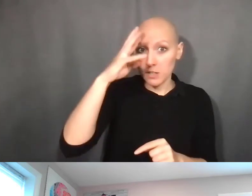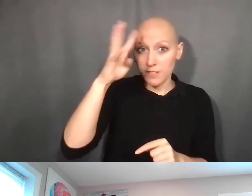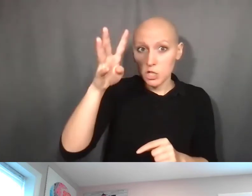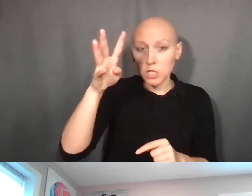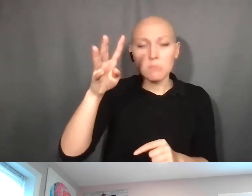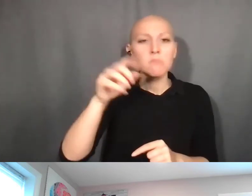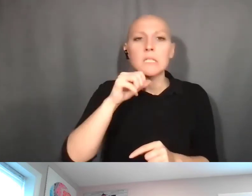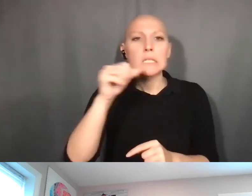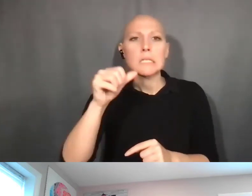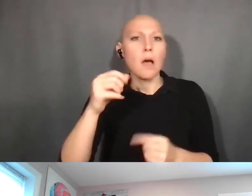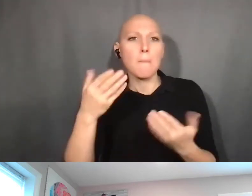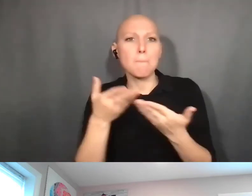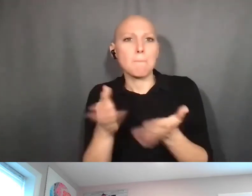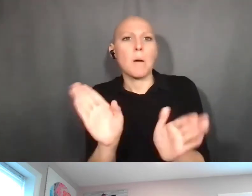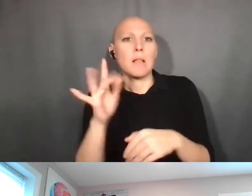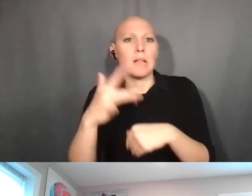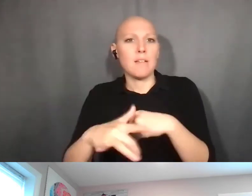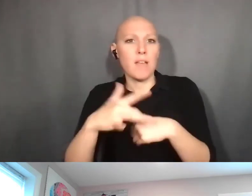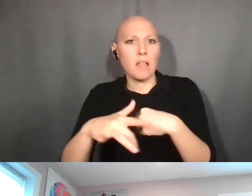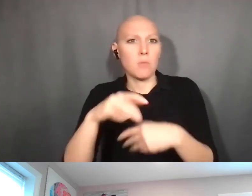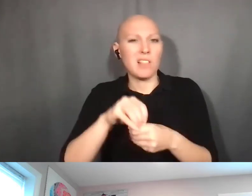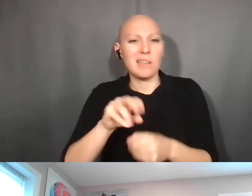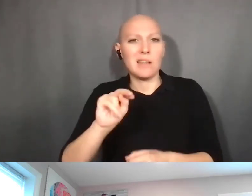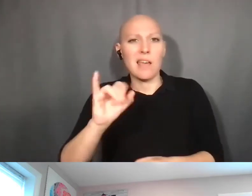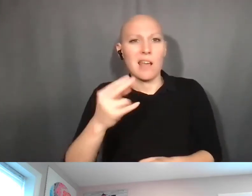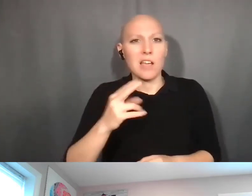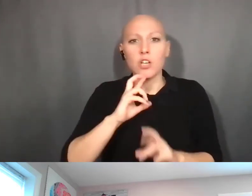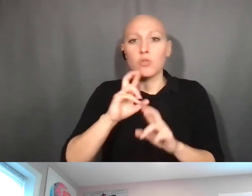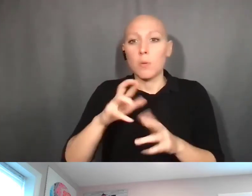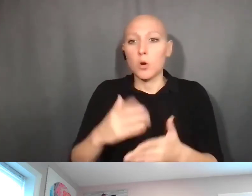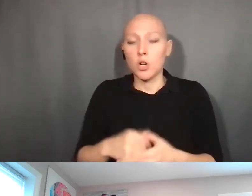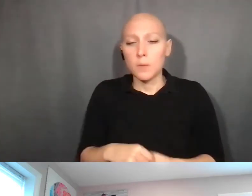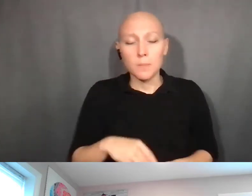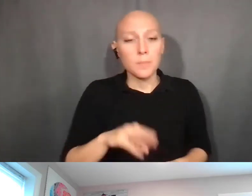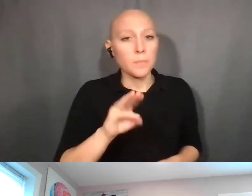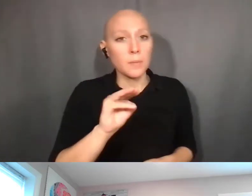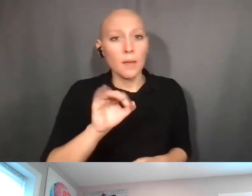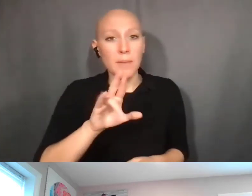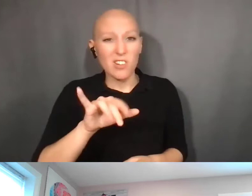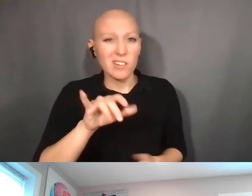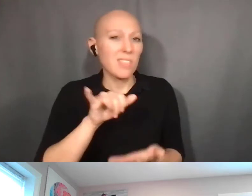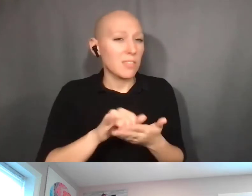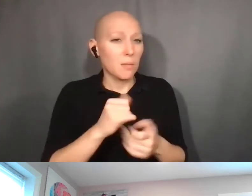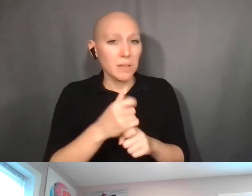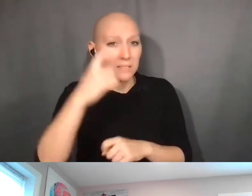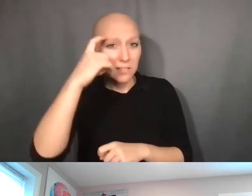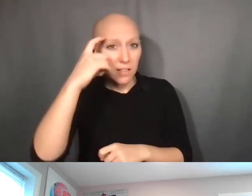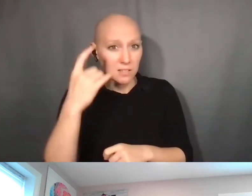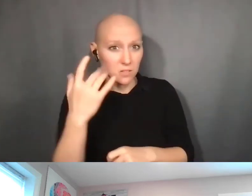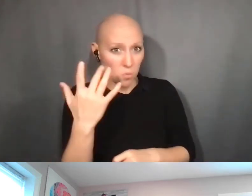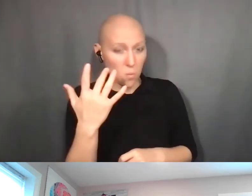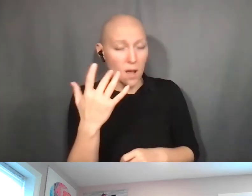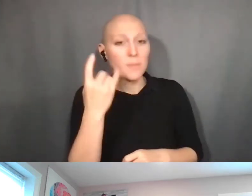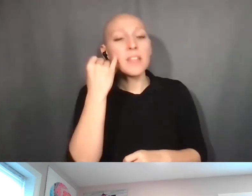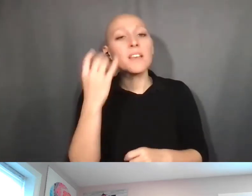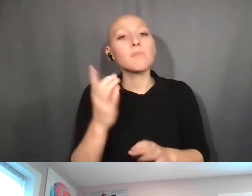Mary Fran Deutsch: And Scott, that makes sense if you think about it. Because if you just submitted an invention disclosure to your institution,